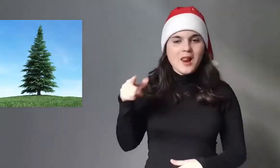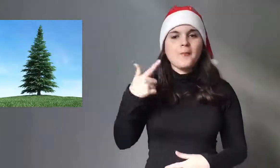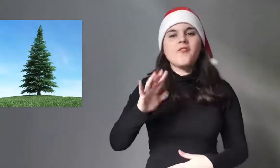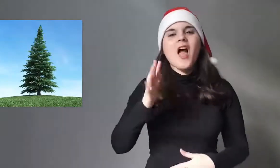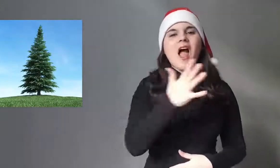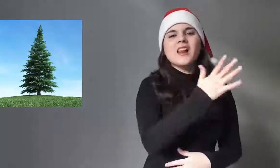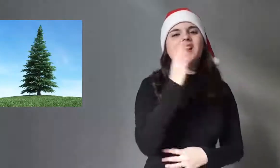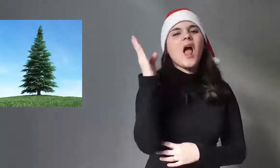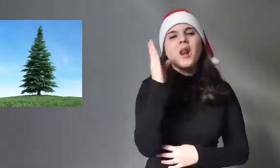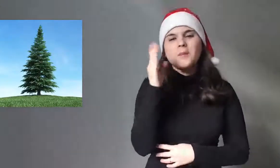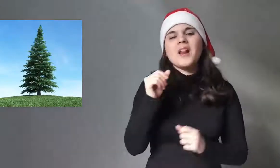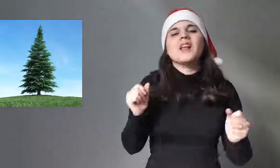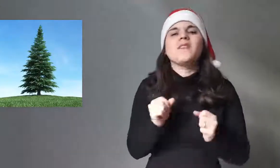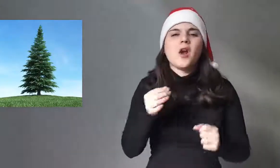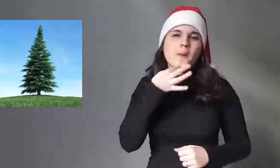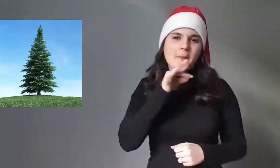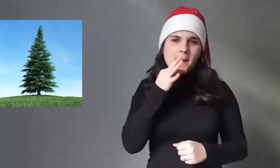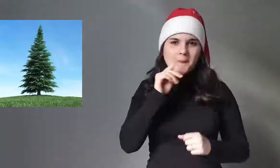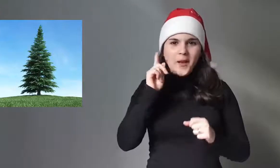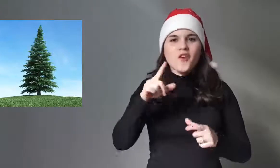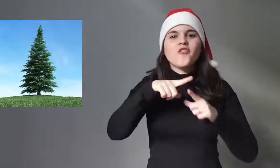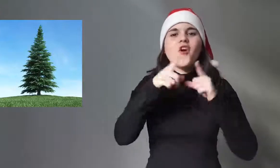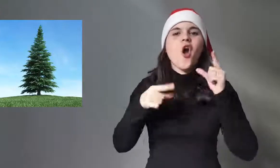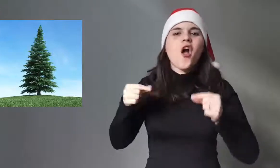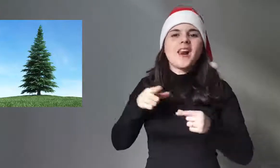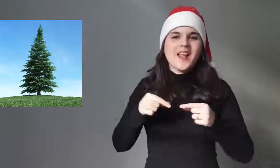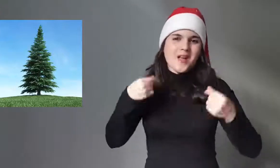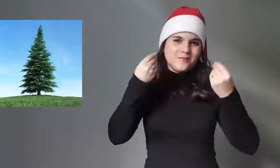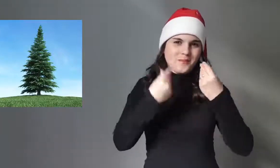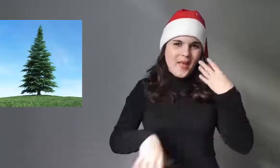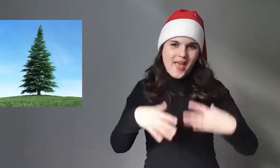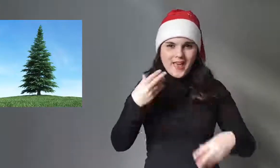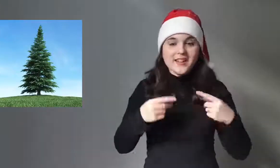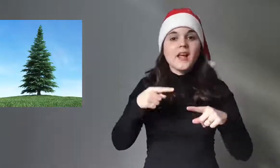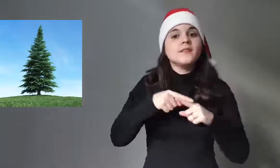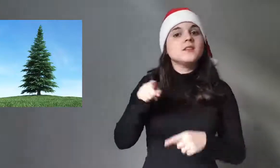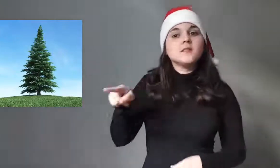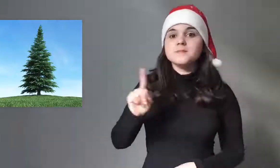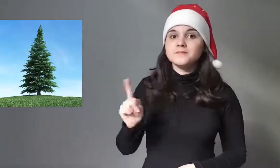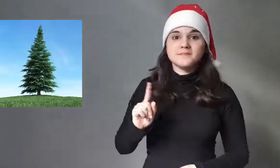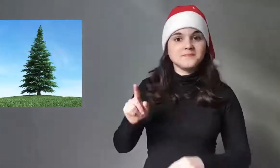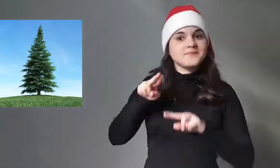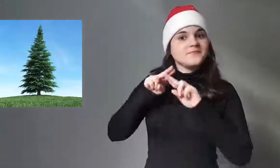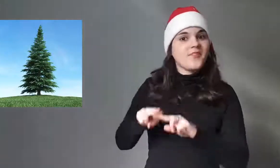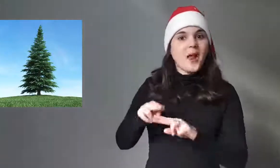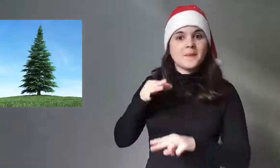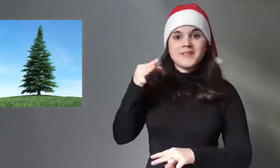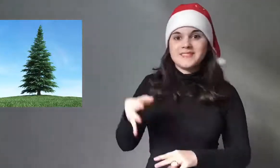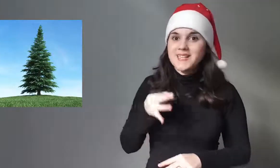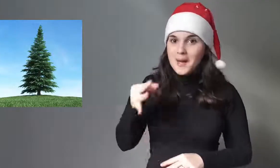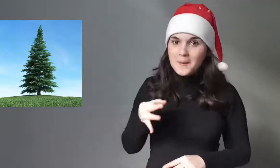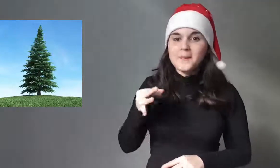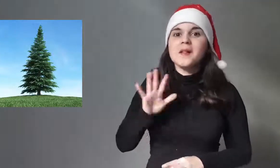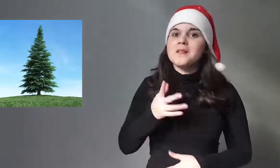because the other trees lose their leaves during the winter but this is evergreen,